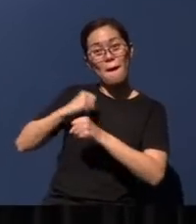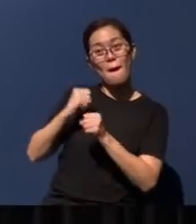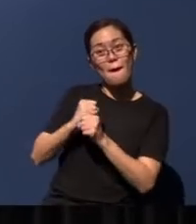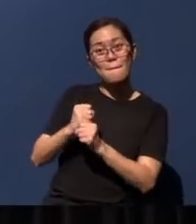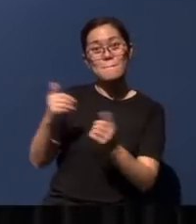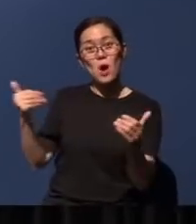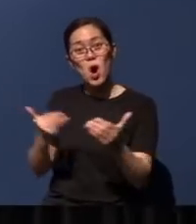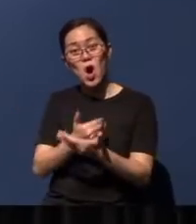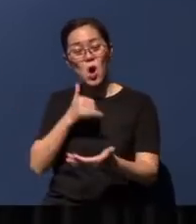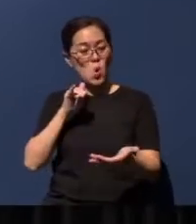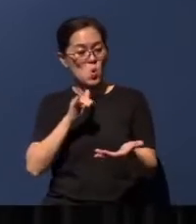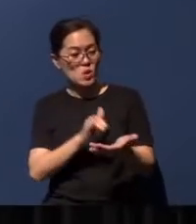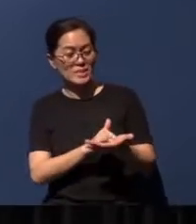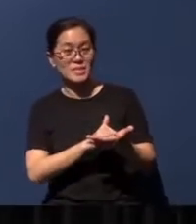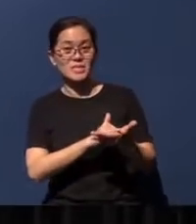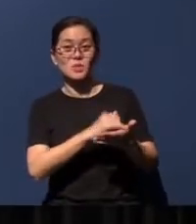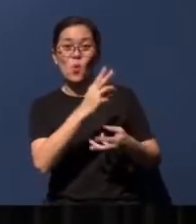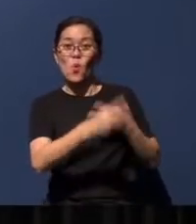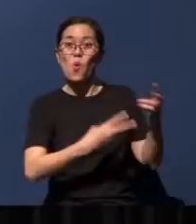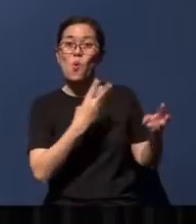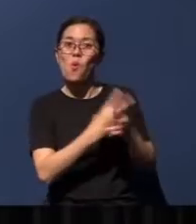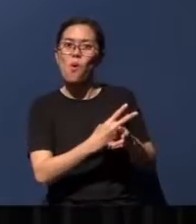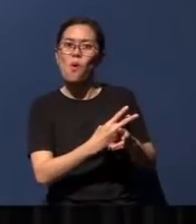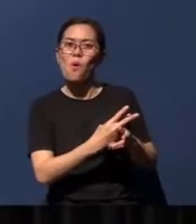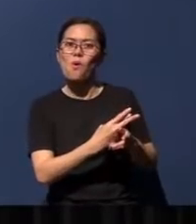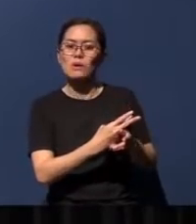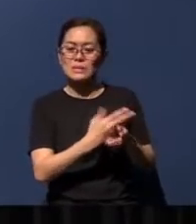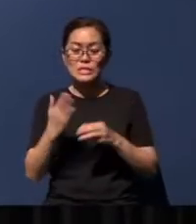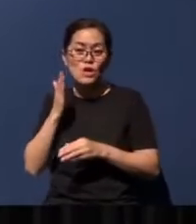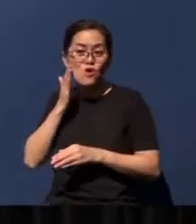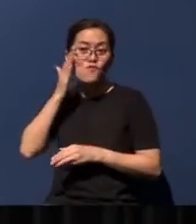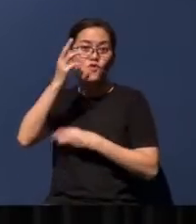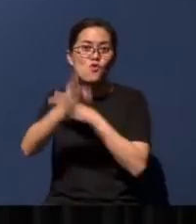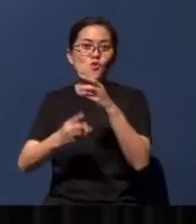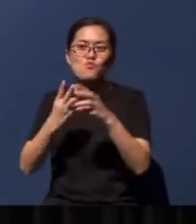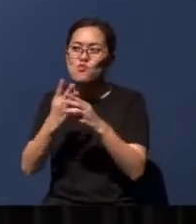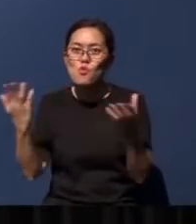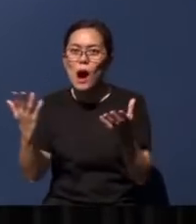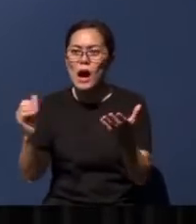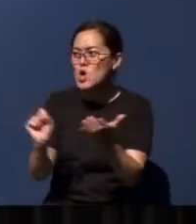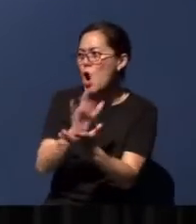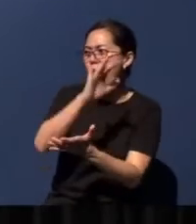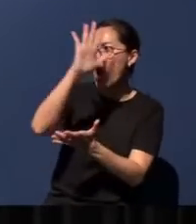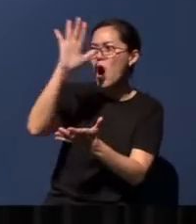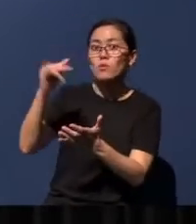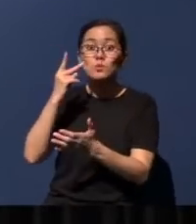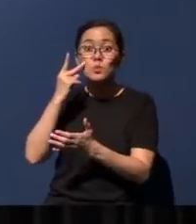this broken world and bring about the future world as glorious as what we have seen, and then prepare